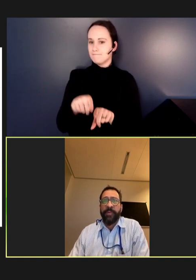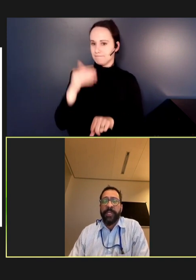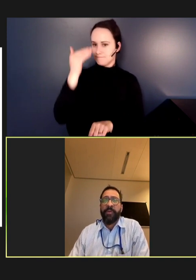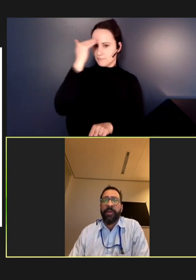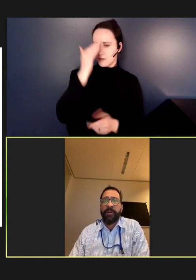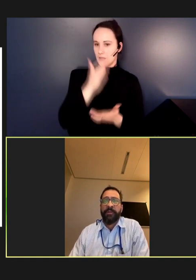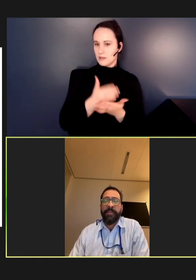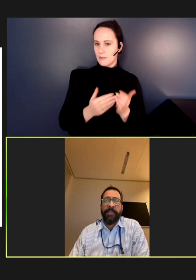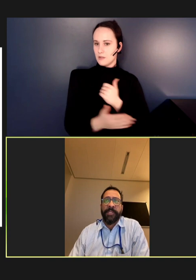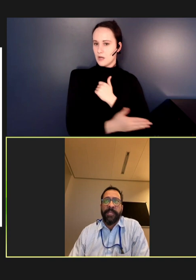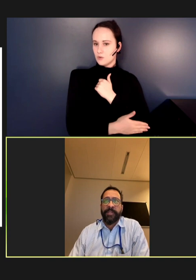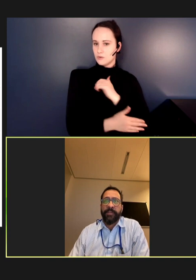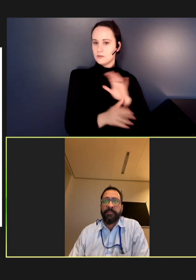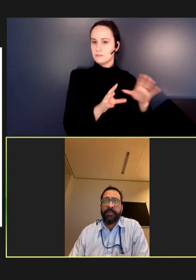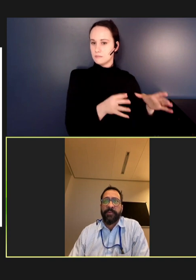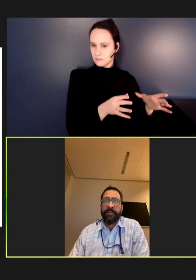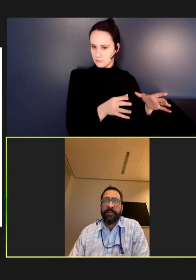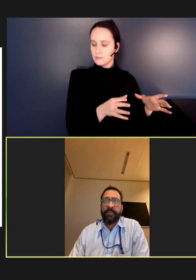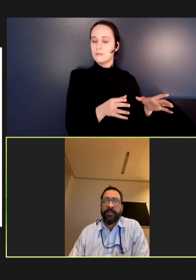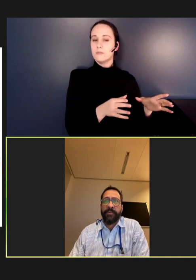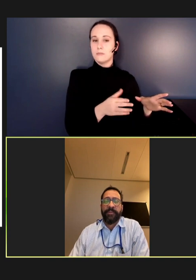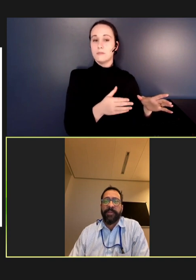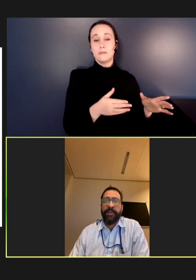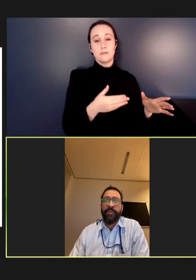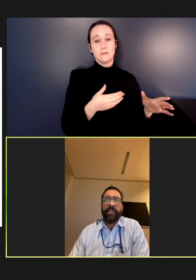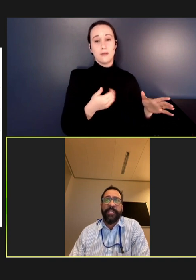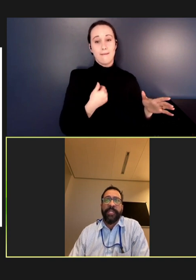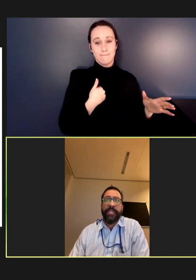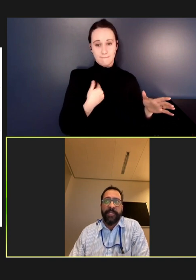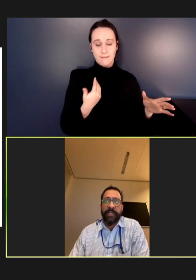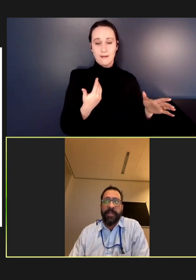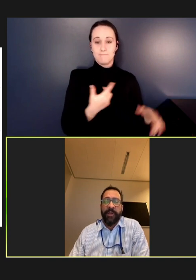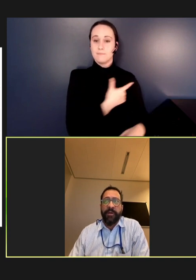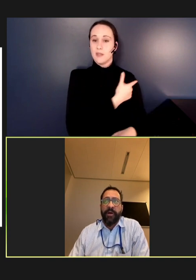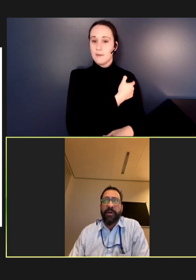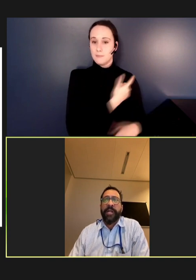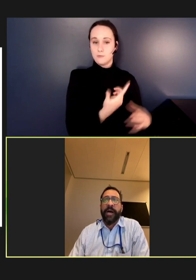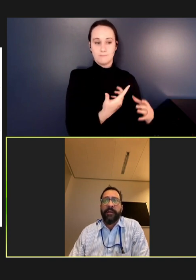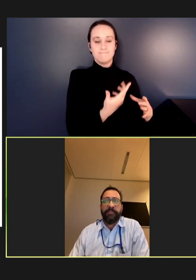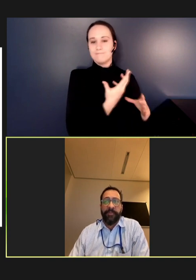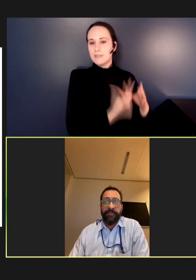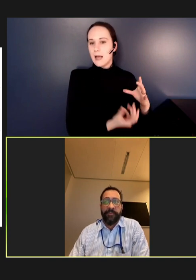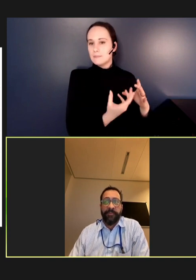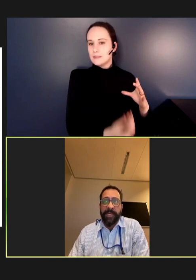we know there are immunization -- sort of immunity gaps that are not reflected